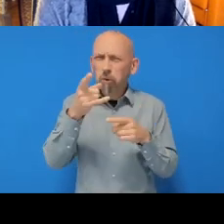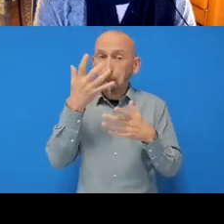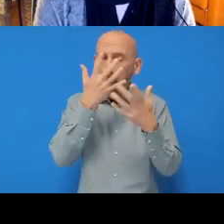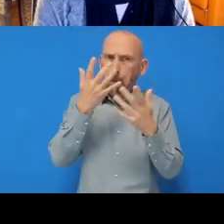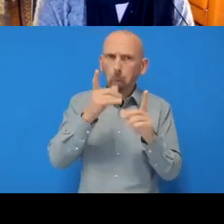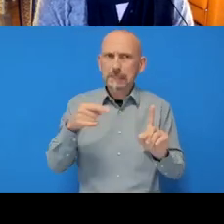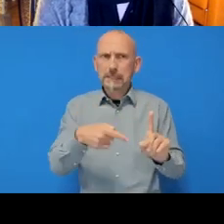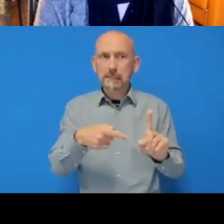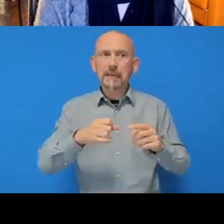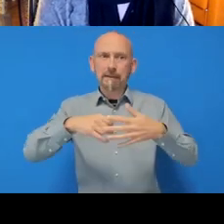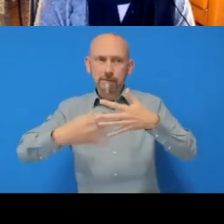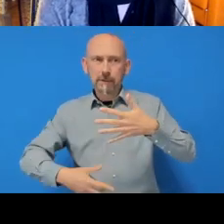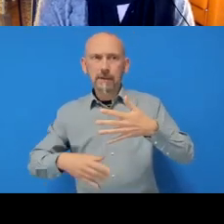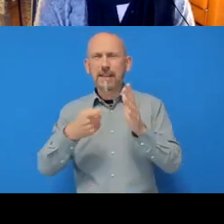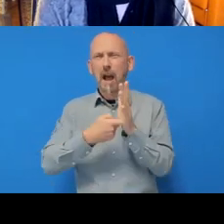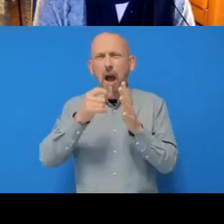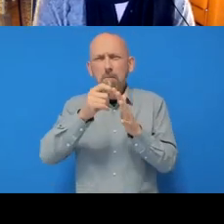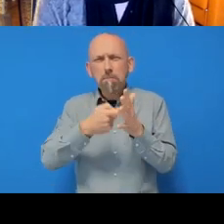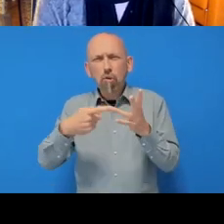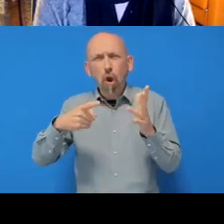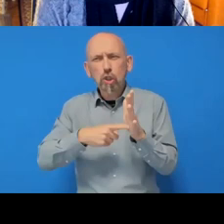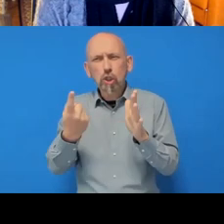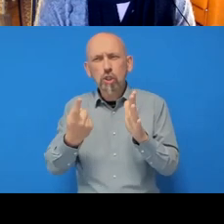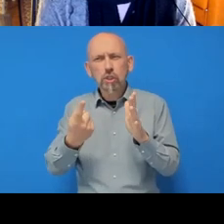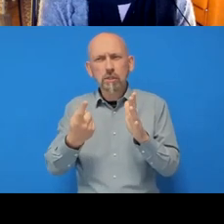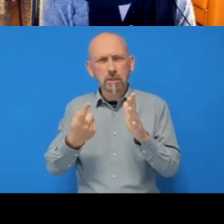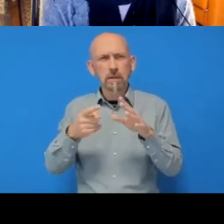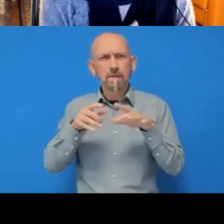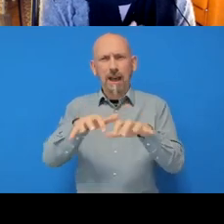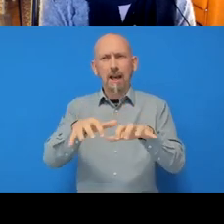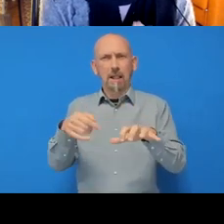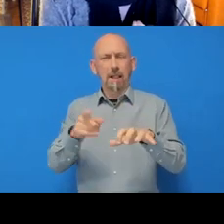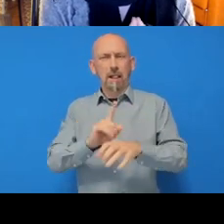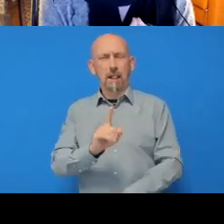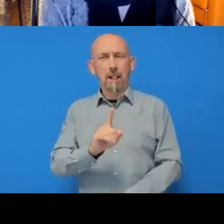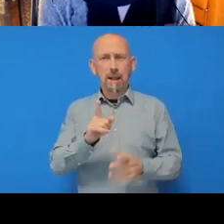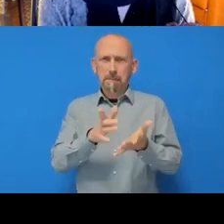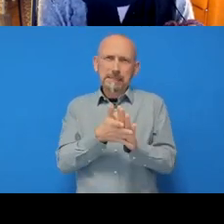these .Rproj files, what they do is they create an environment that is just